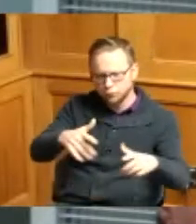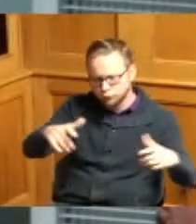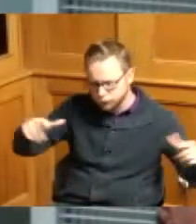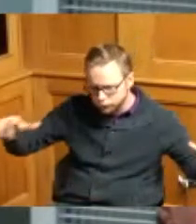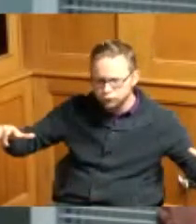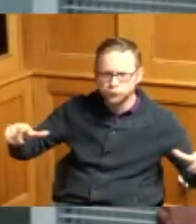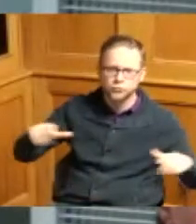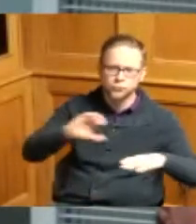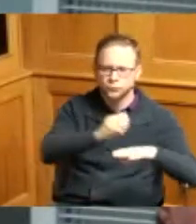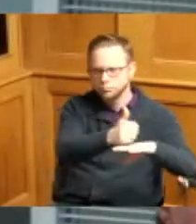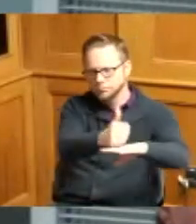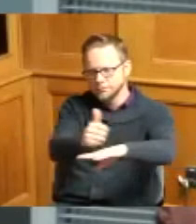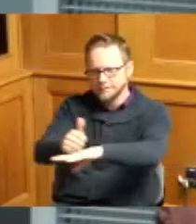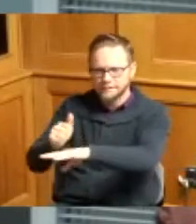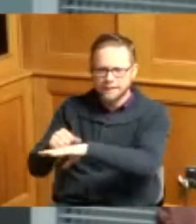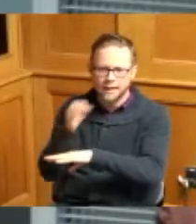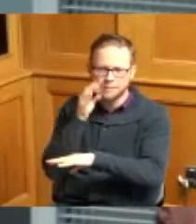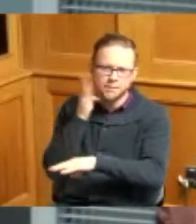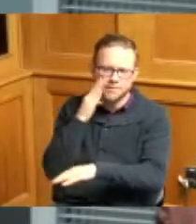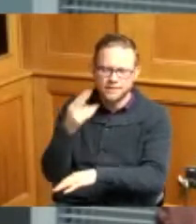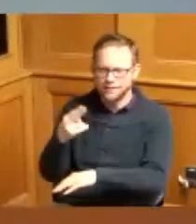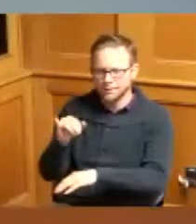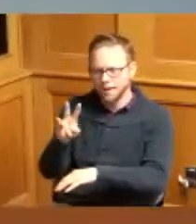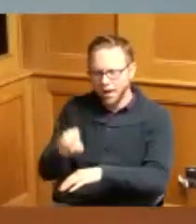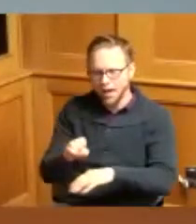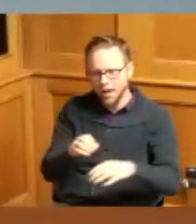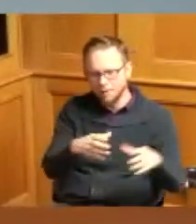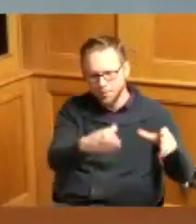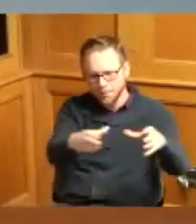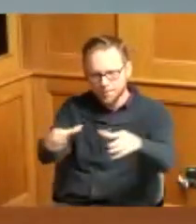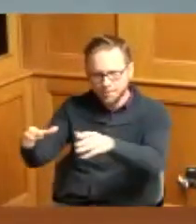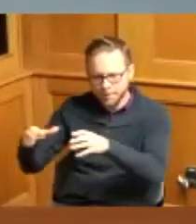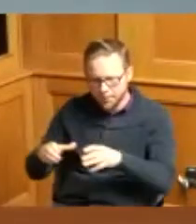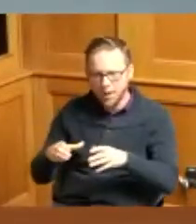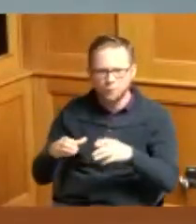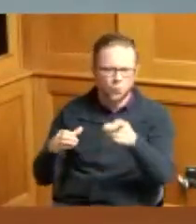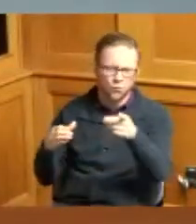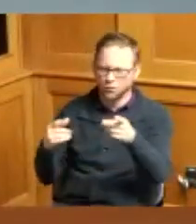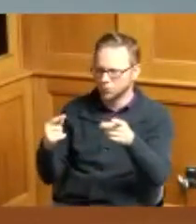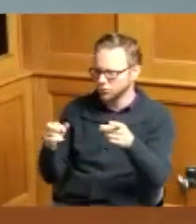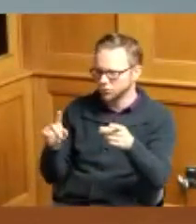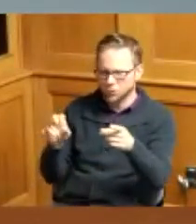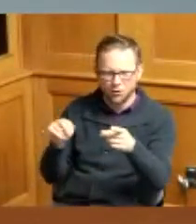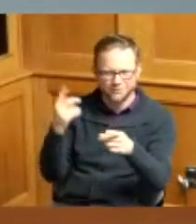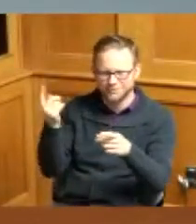do some some high some hives and some gardens or something from my understanding and that